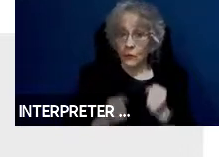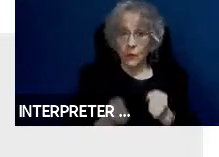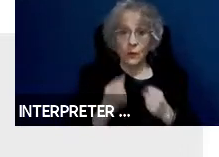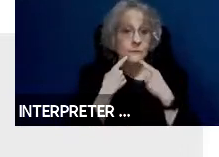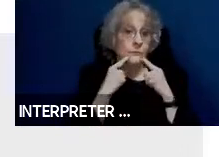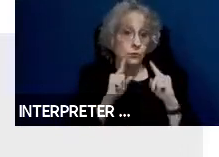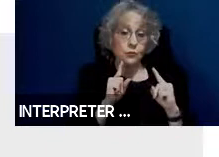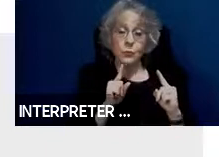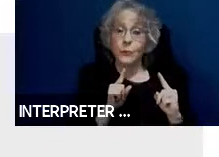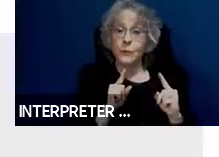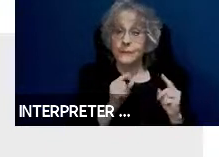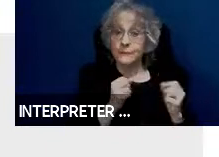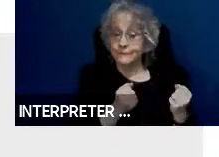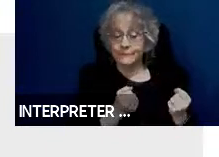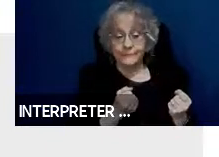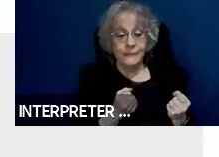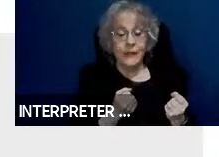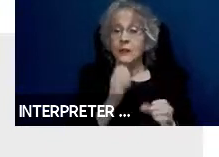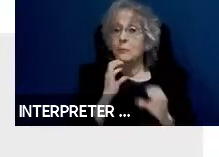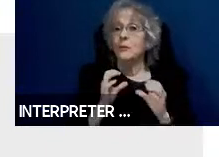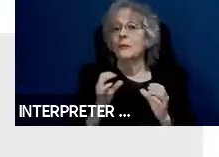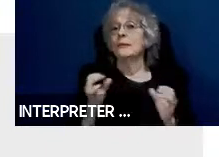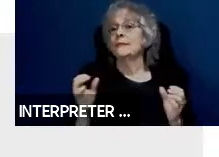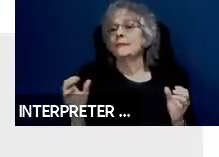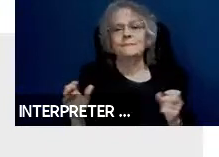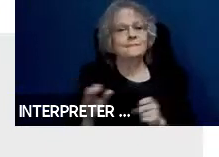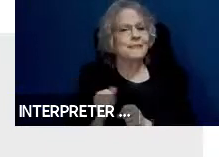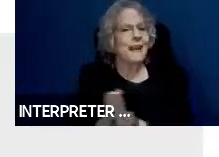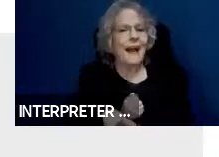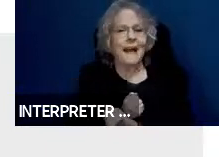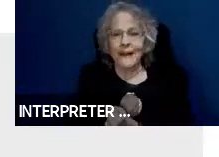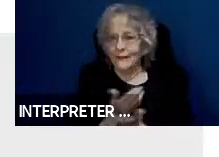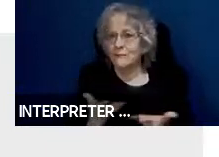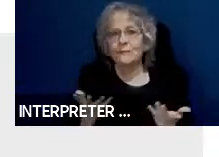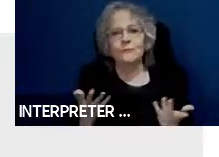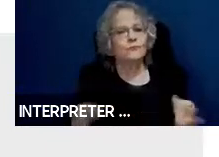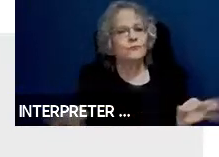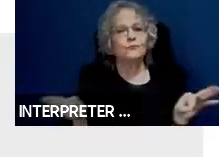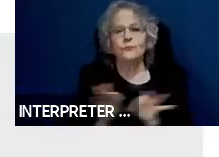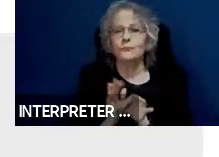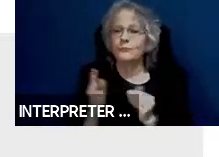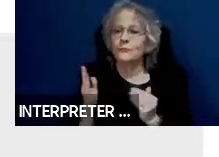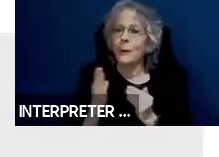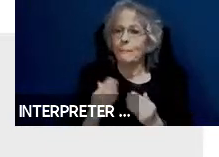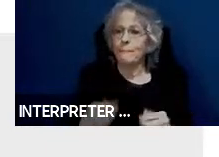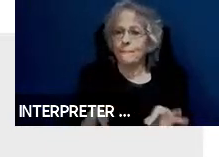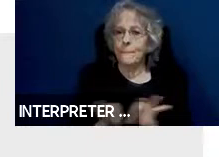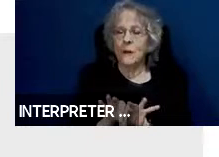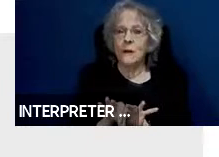communication is everything. It always is. You know, communication is what life is all about.